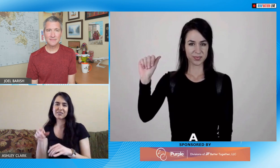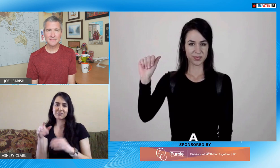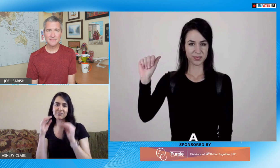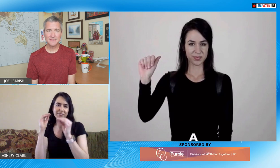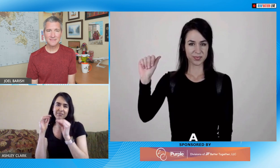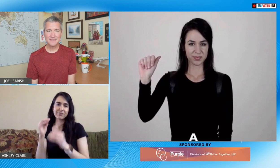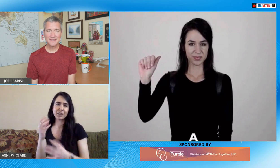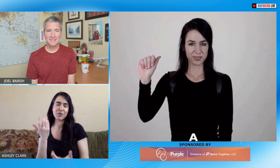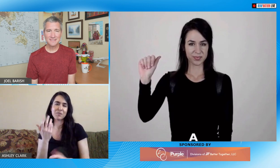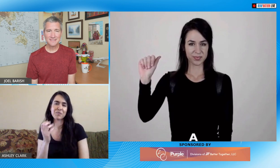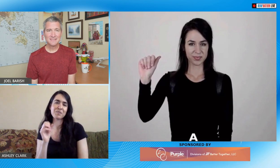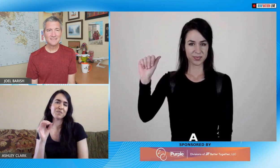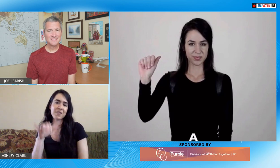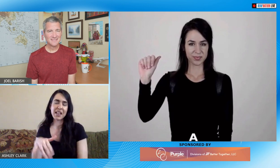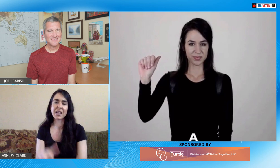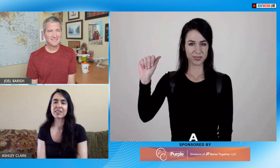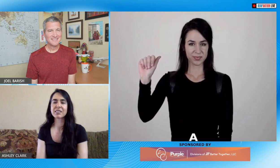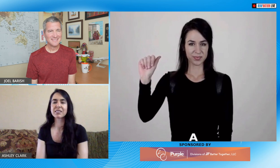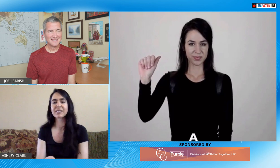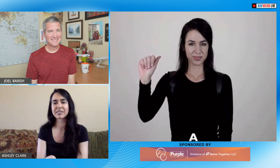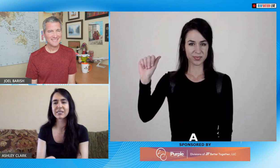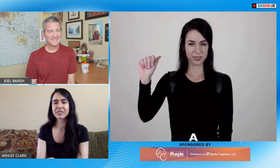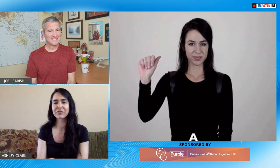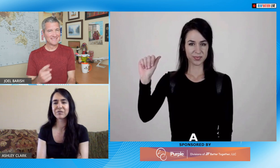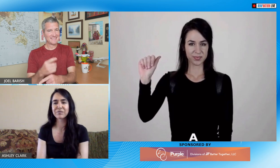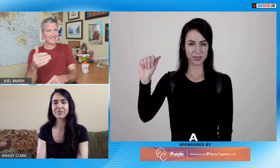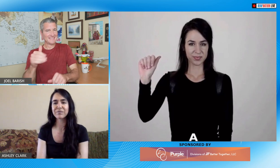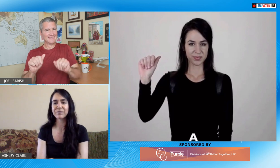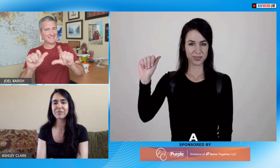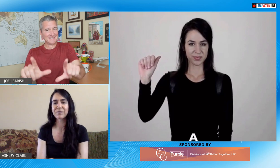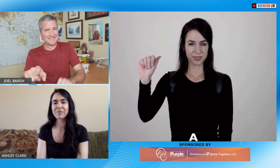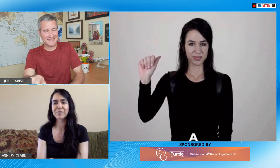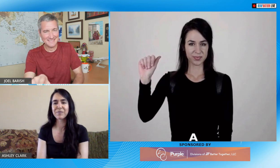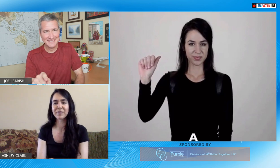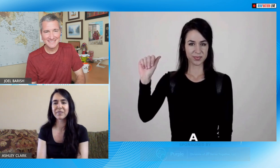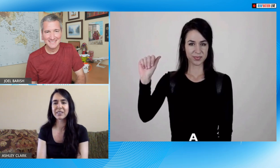know I really treat teaching sign language online like I would teach a